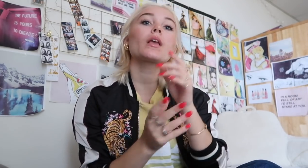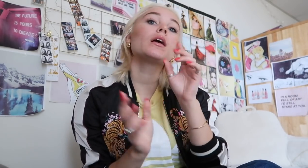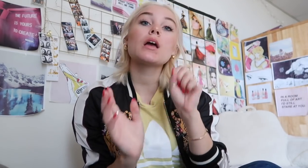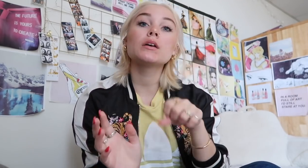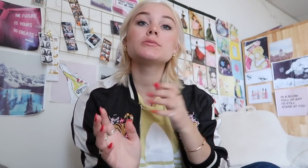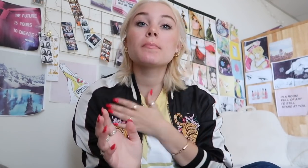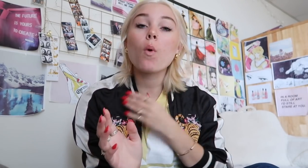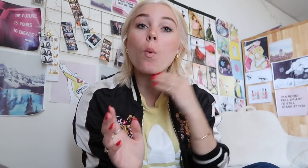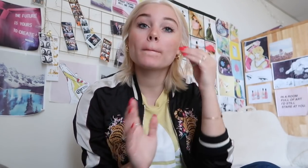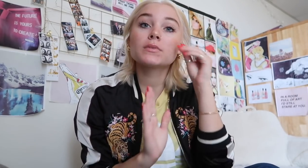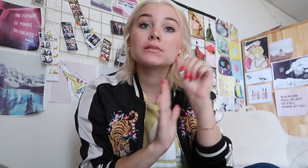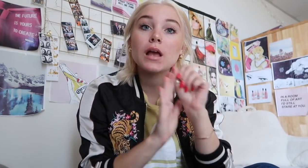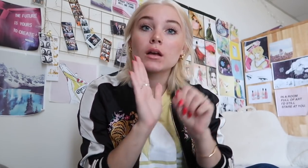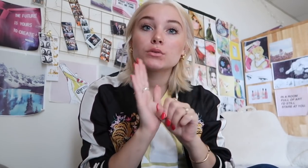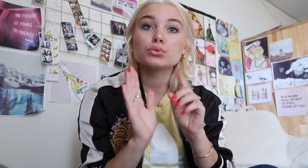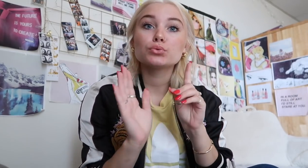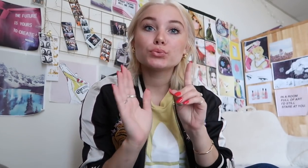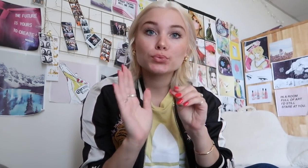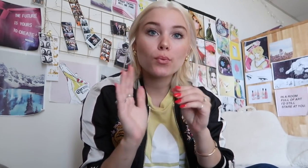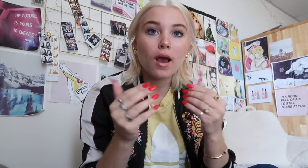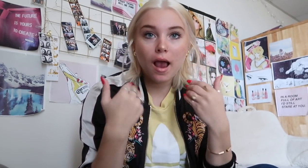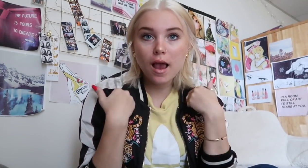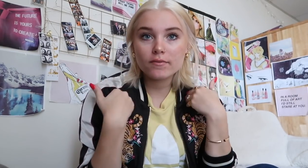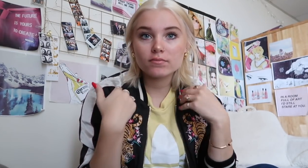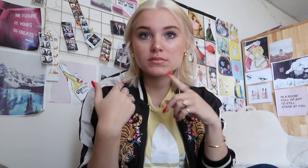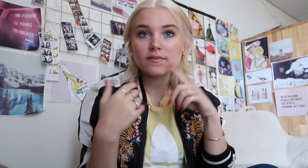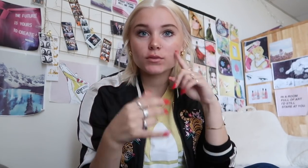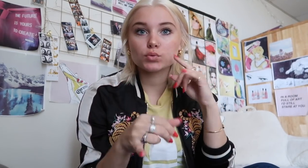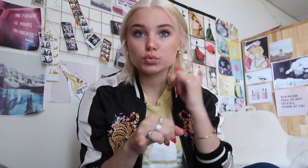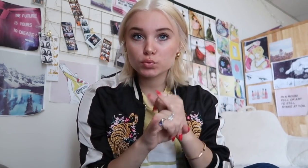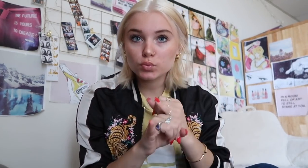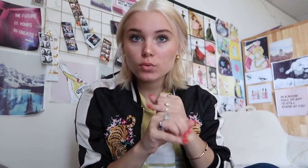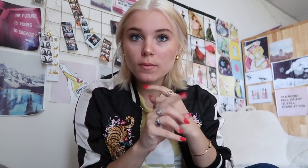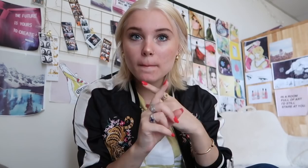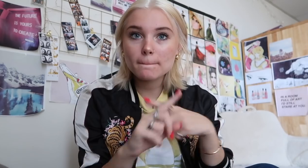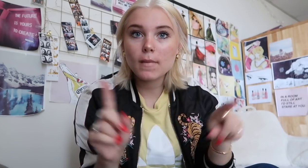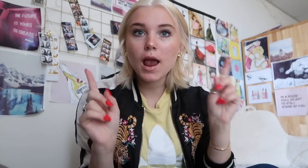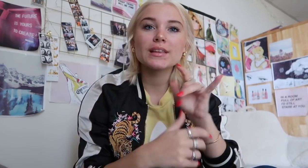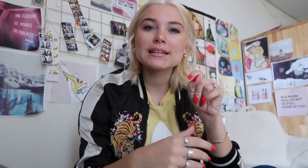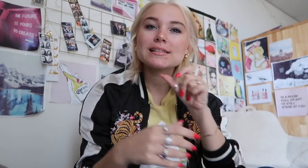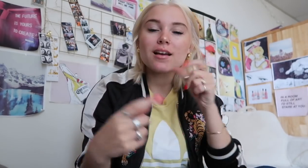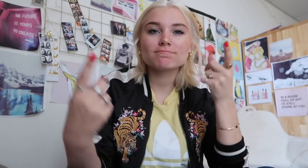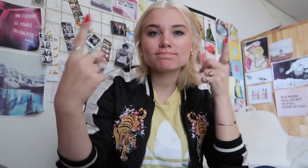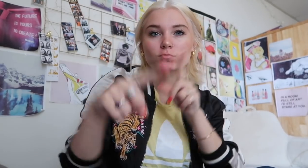Yes, my home state does have a deaf institute but I was never bothered to have a thought about attending there